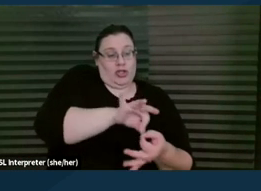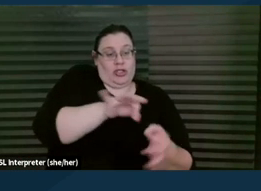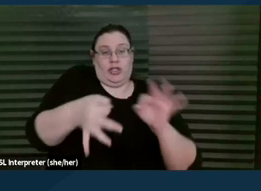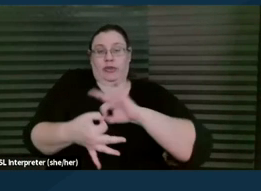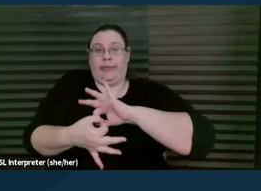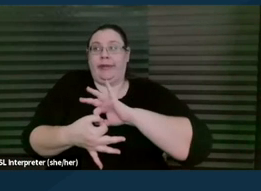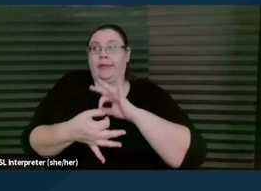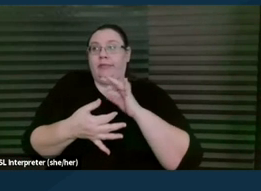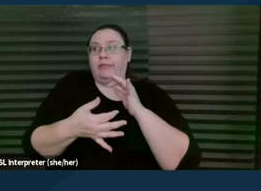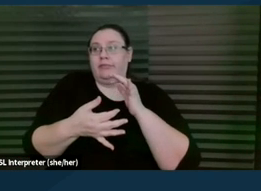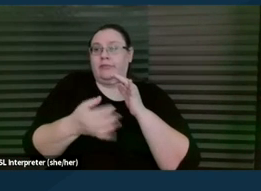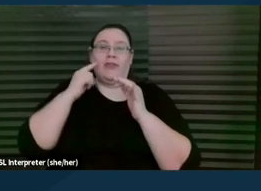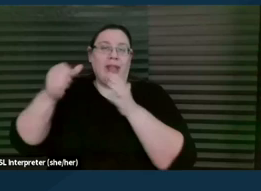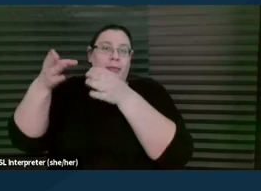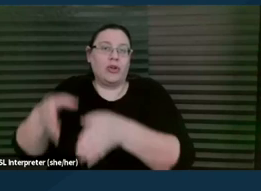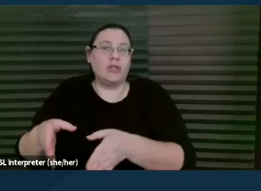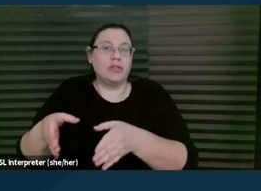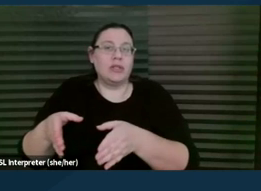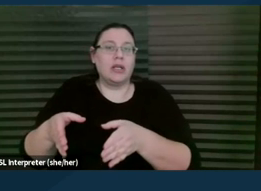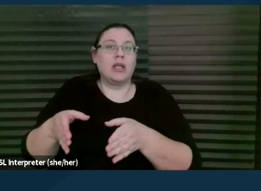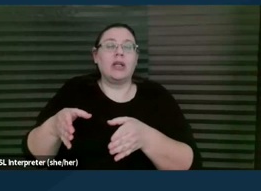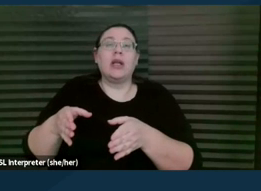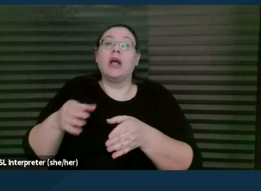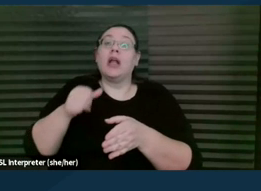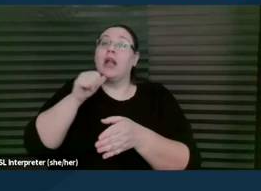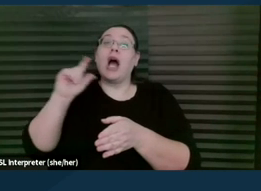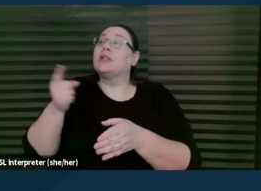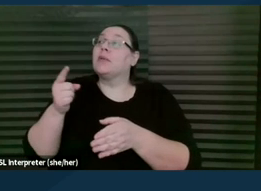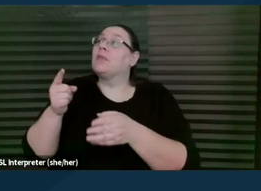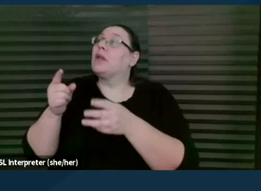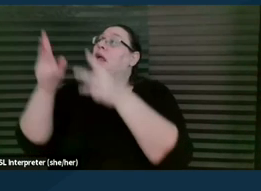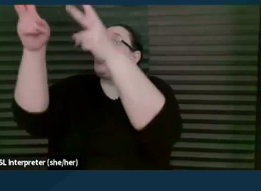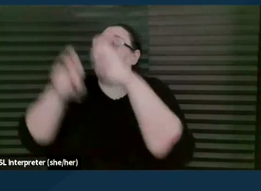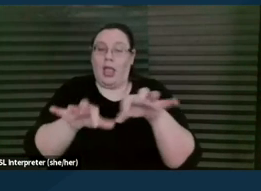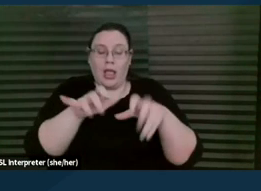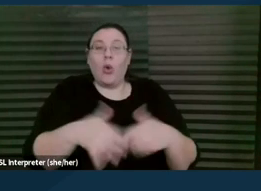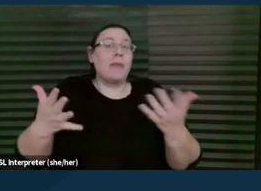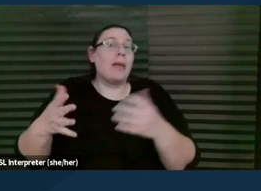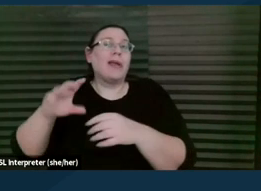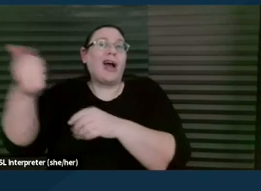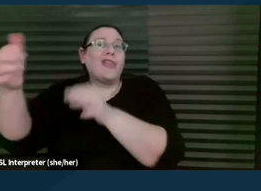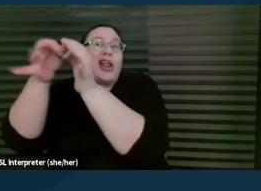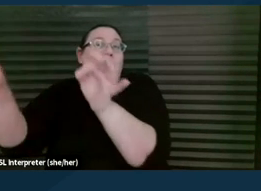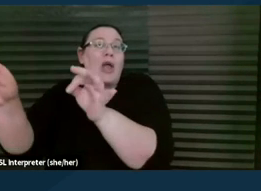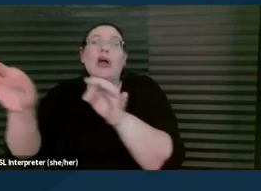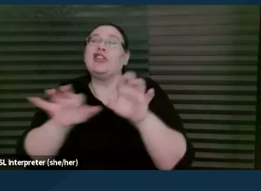for them instead of just merely transcribing or translating from a different language what they have to say down onto paper.